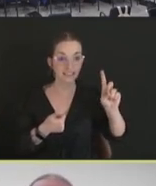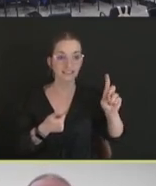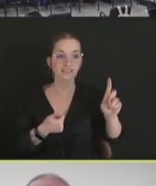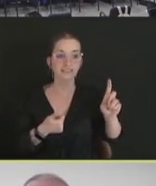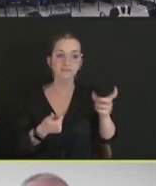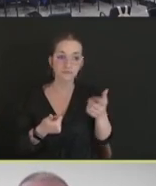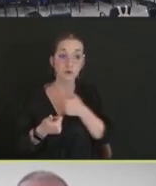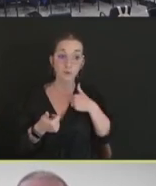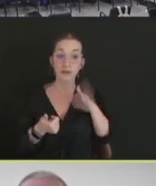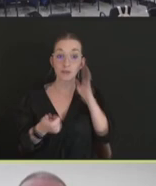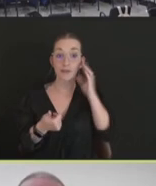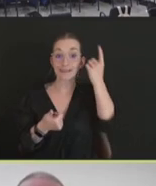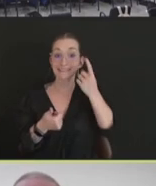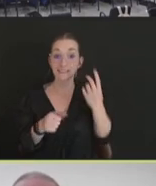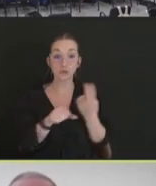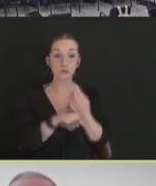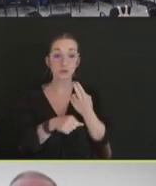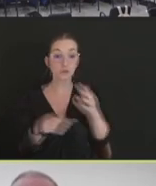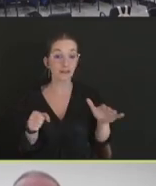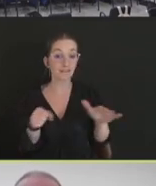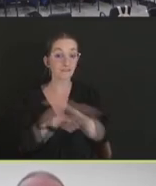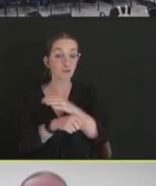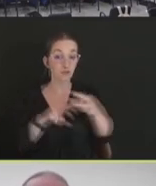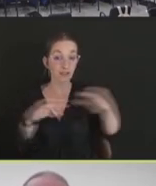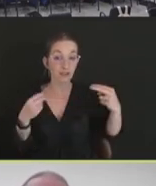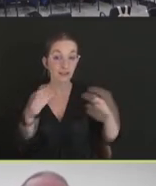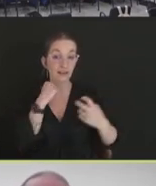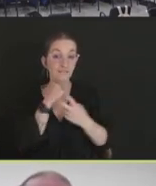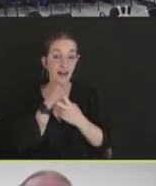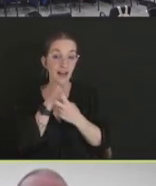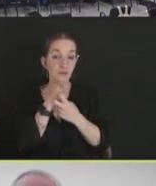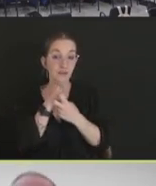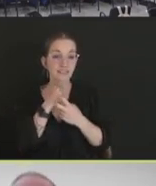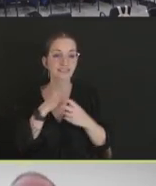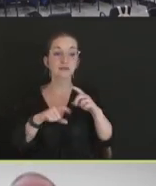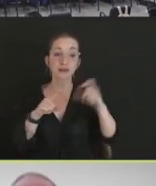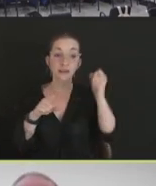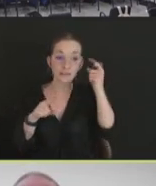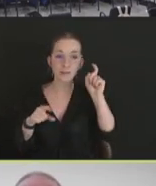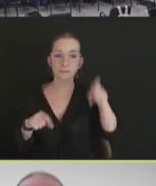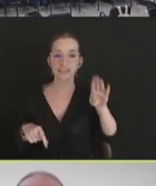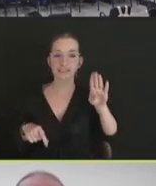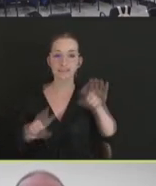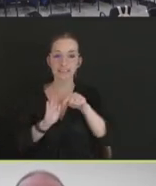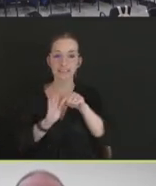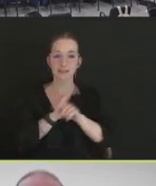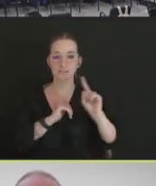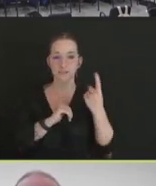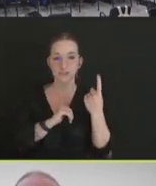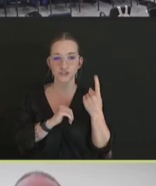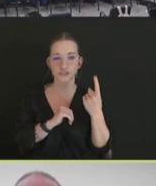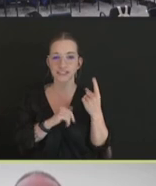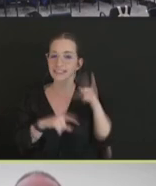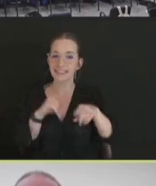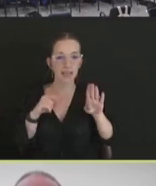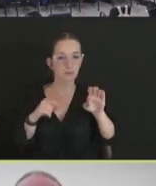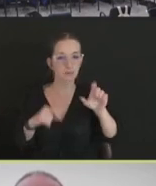as it's killed. It cannot be a whole virus that is live, or that's a general attenuated live virus,